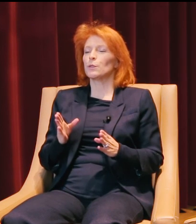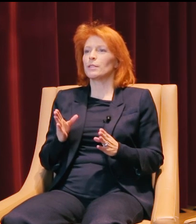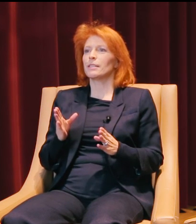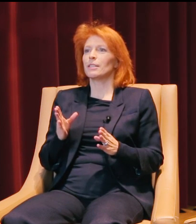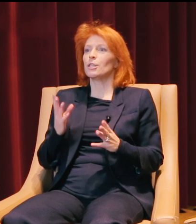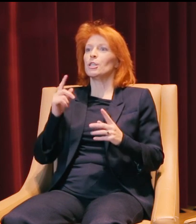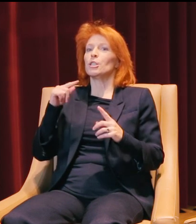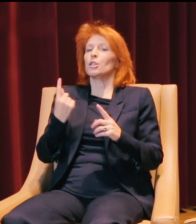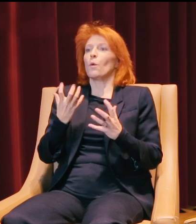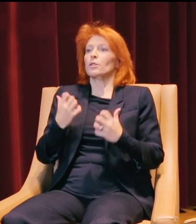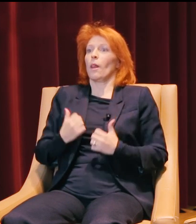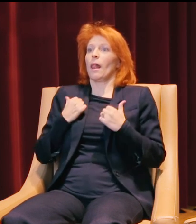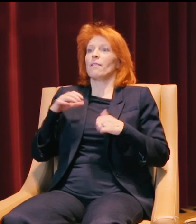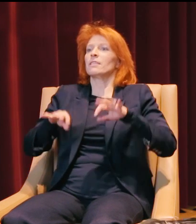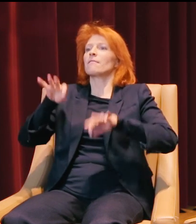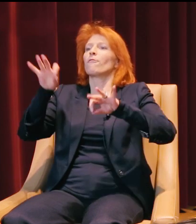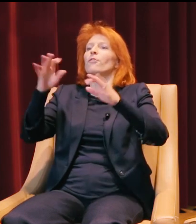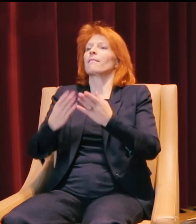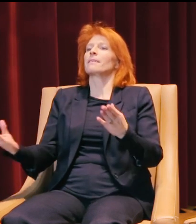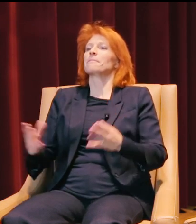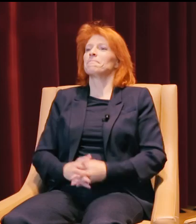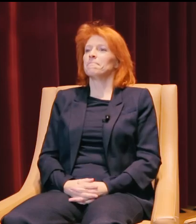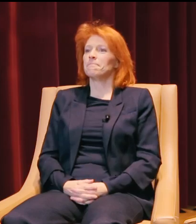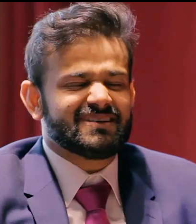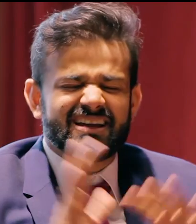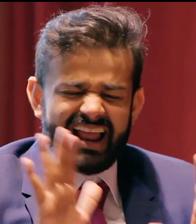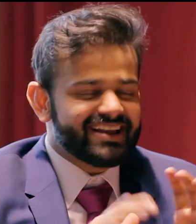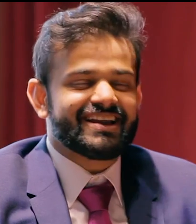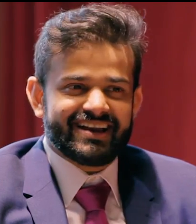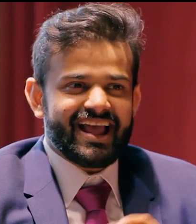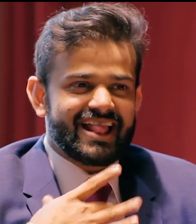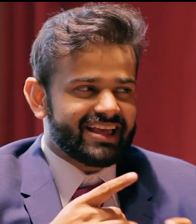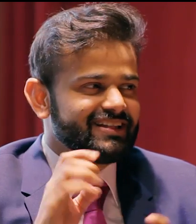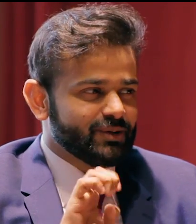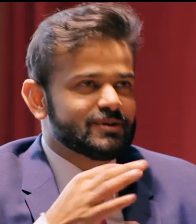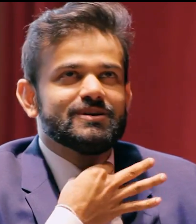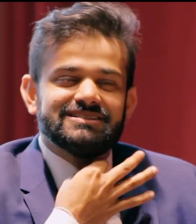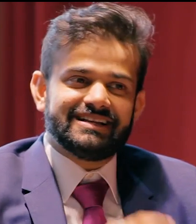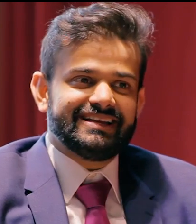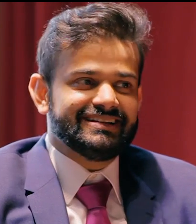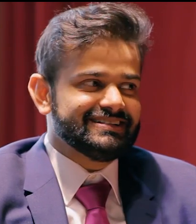who just wants to spend life discovering things. Great. I like that.